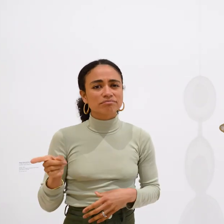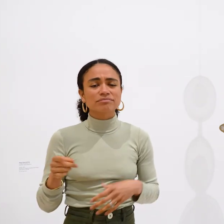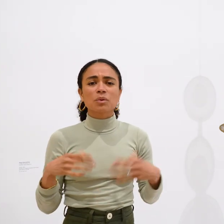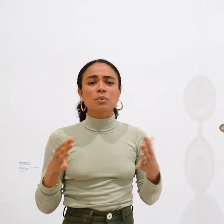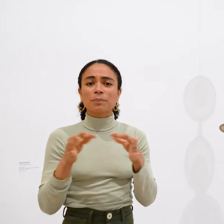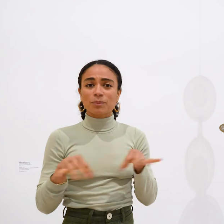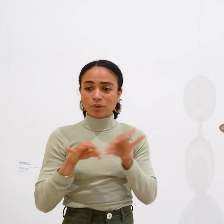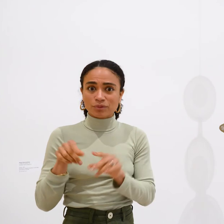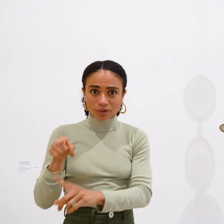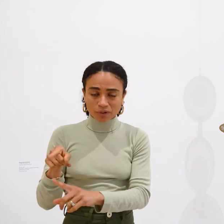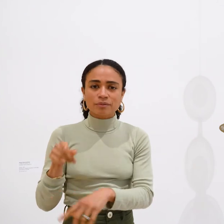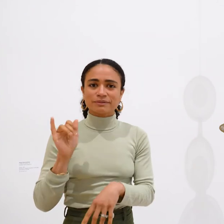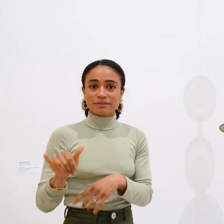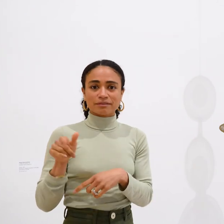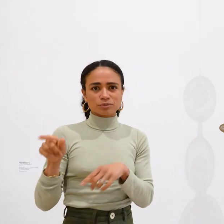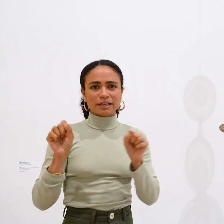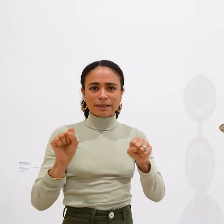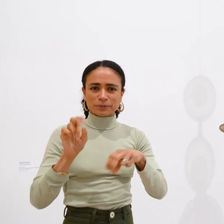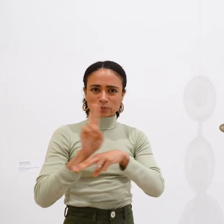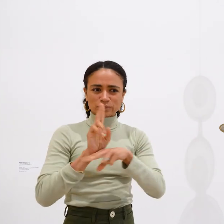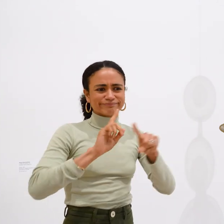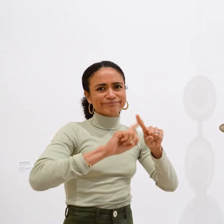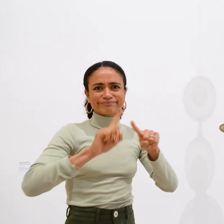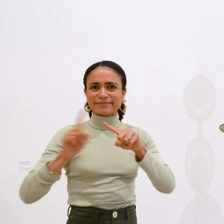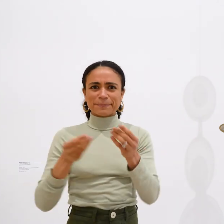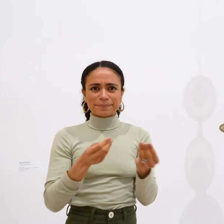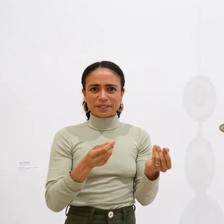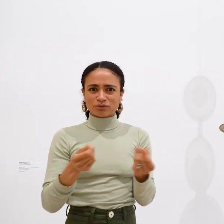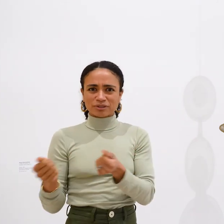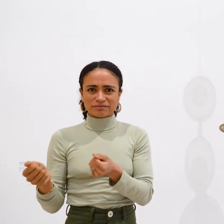For her, it was important to challenge the traditional use of materials.